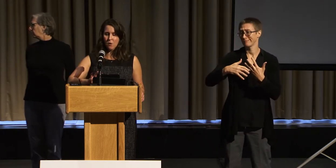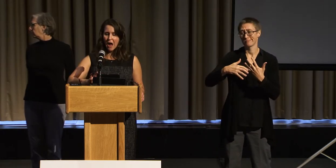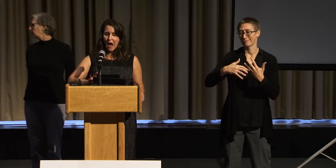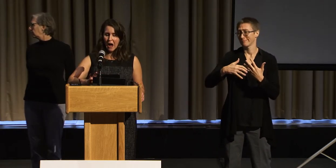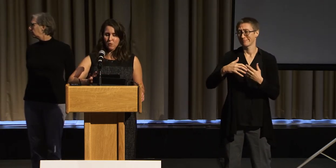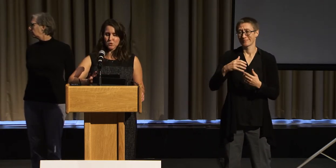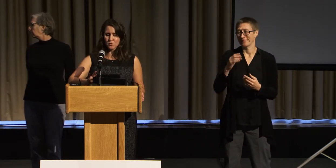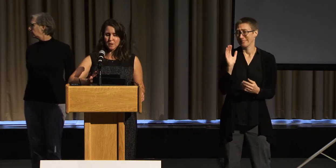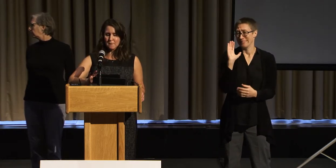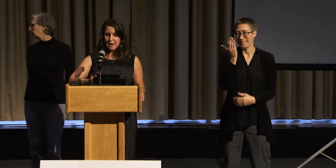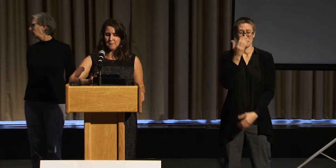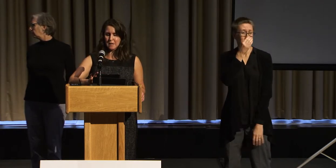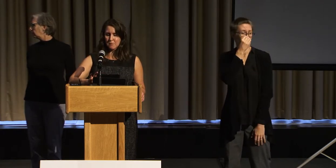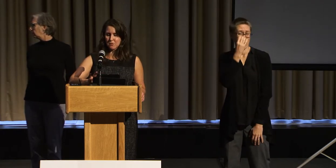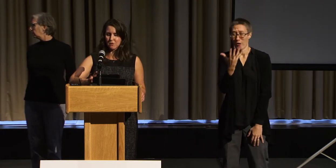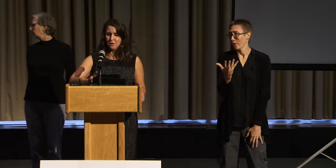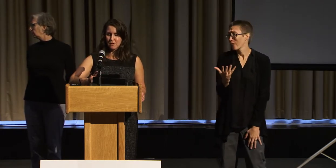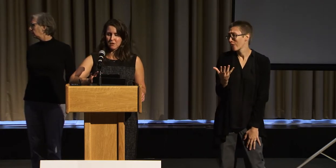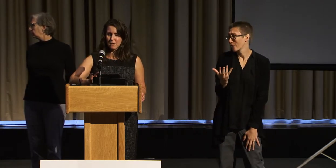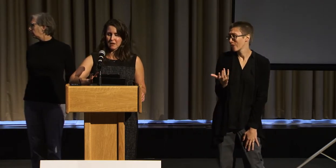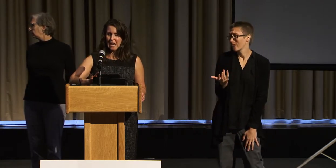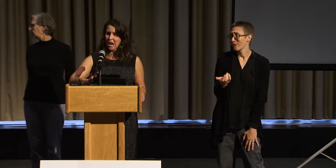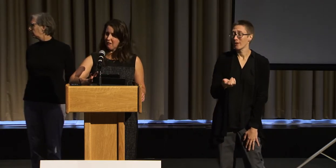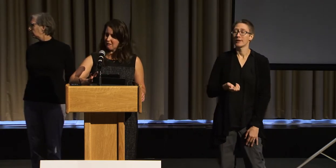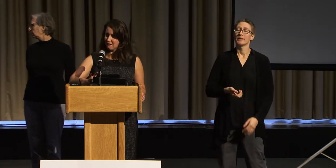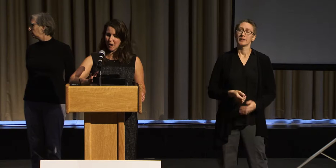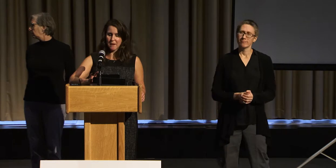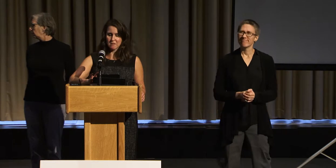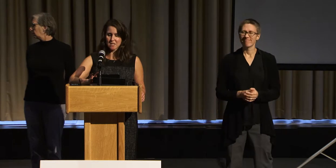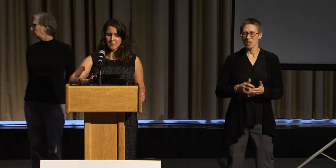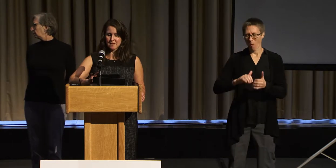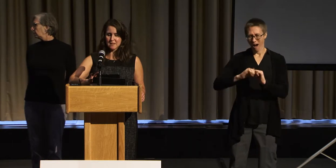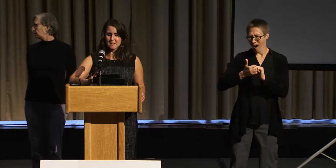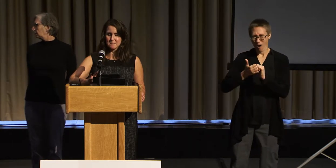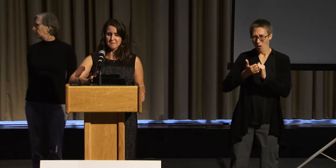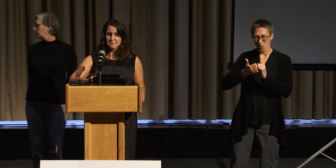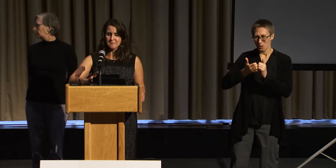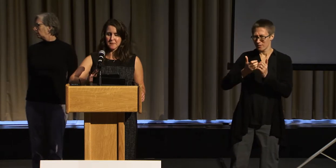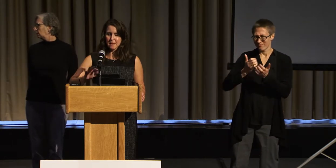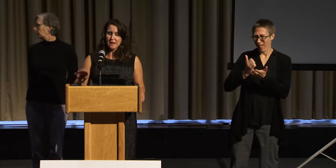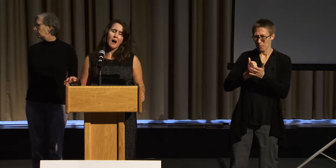So how do we make people care about disability?